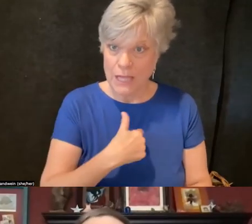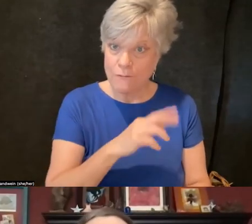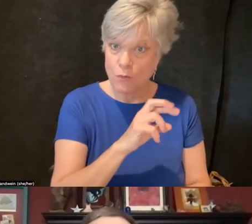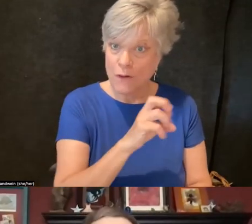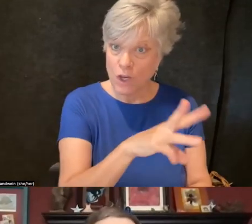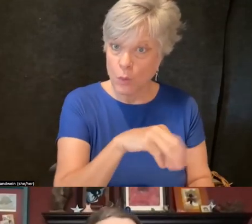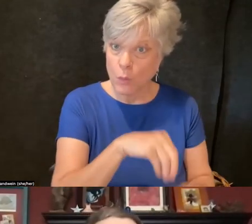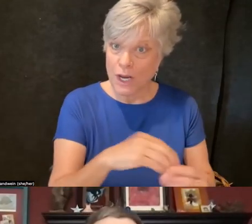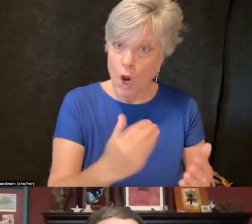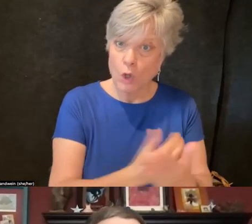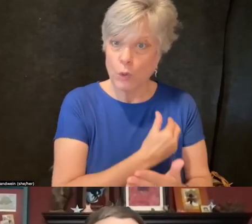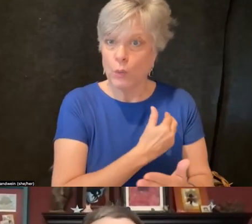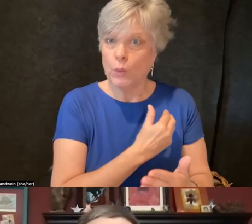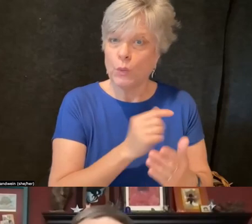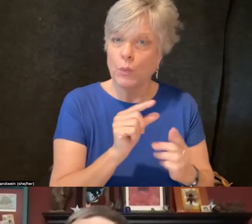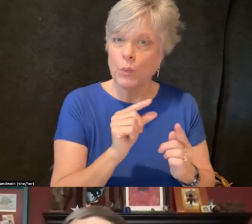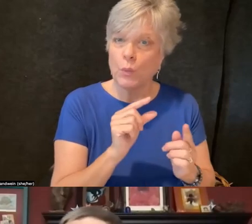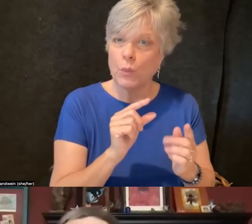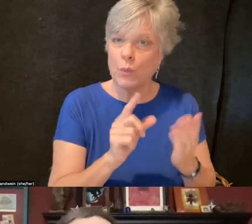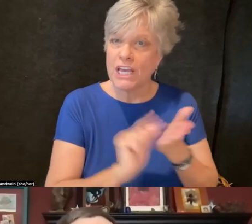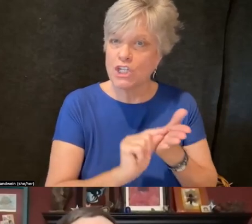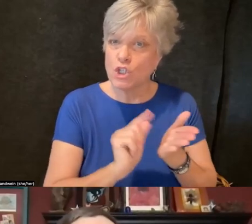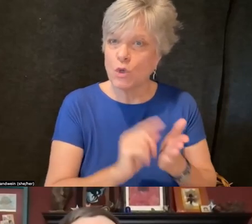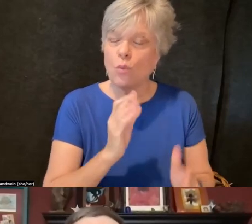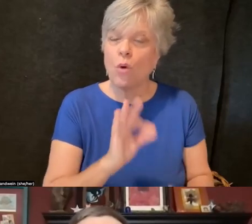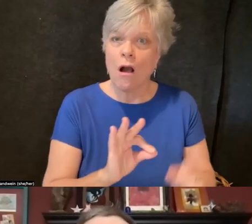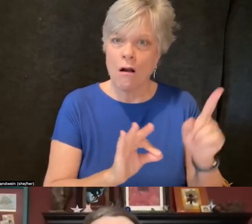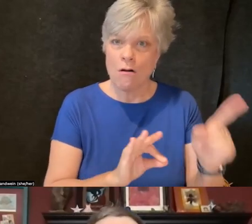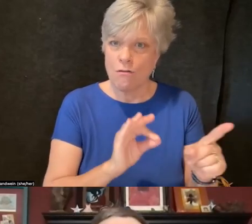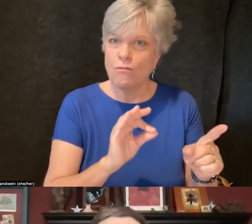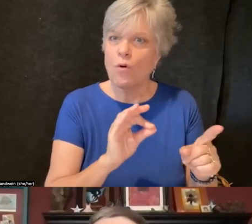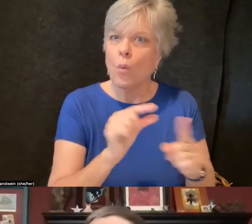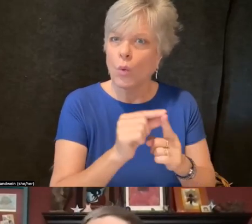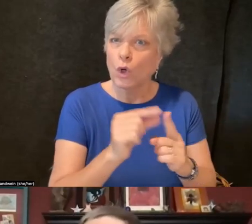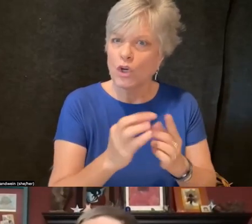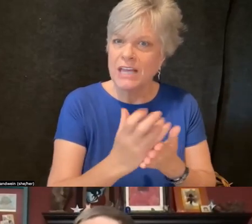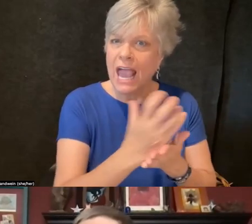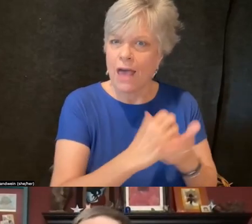"Eco Soma" is available in open access. I put the link to that here